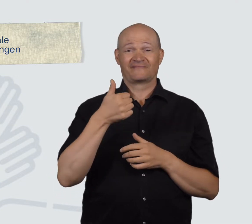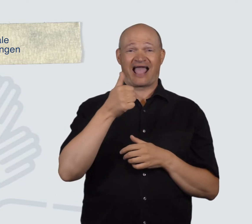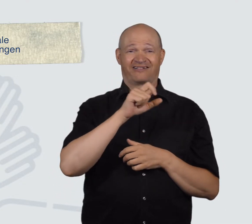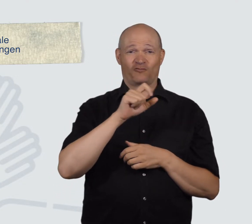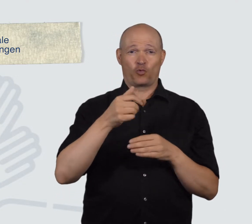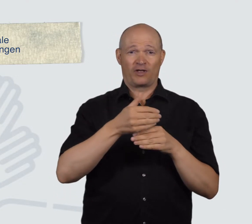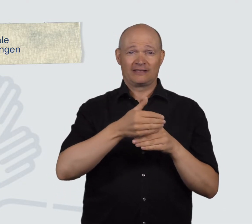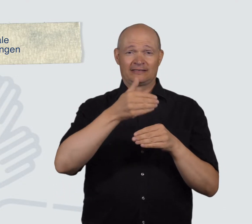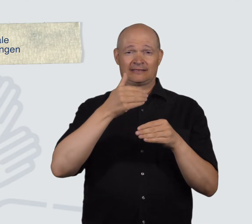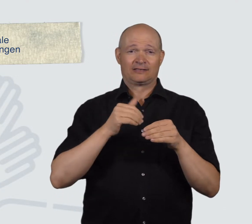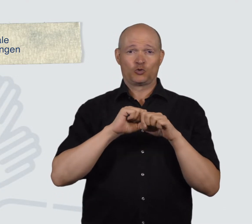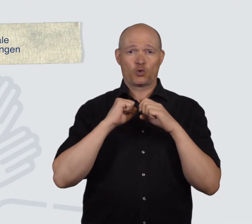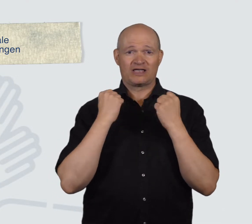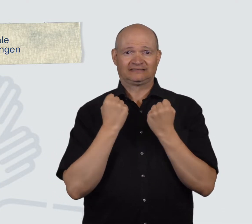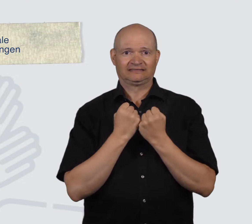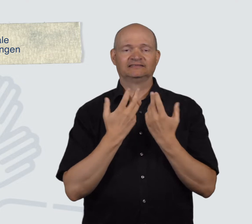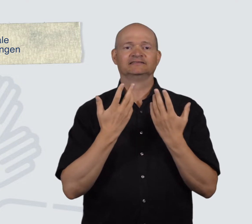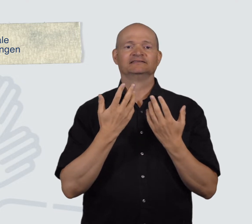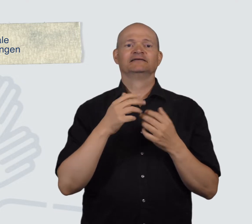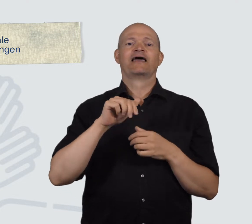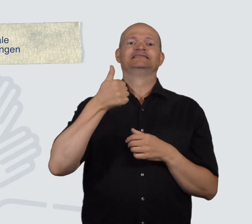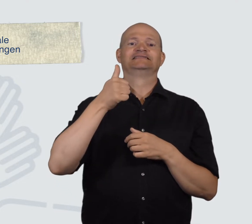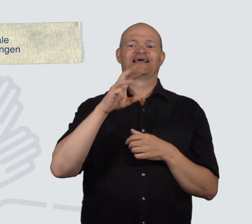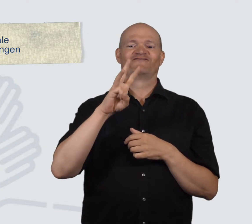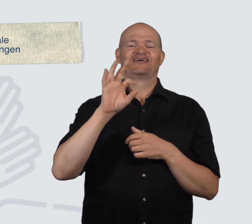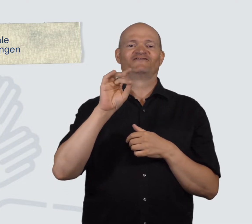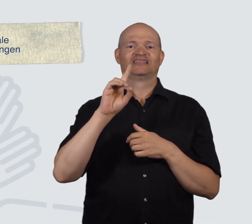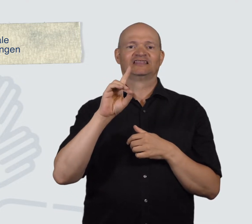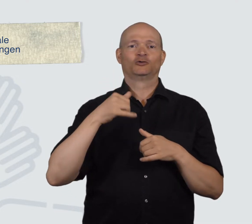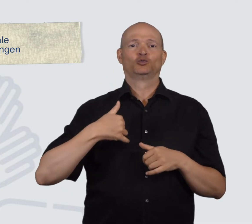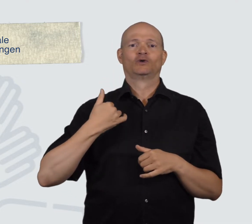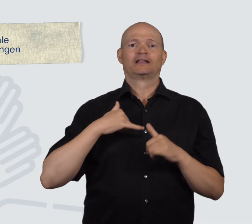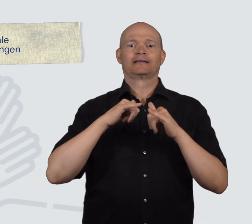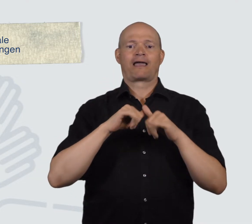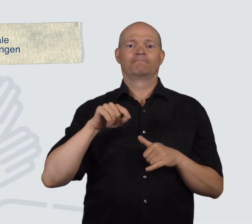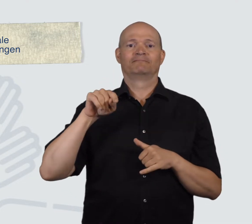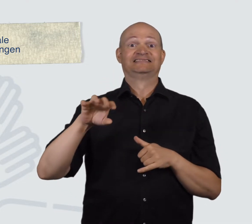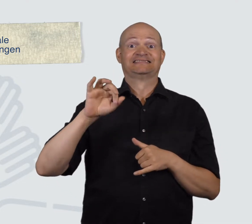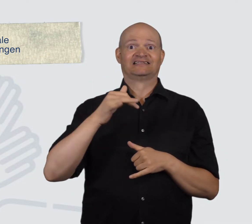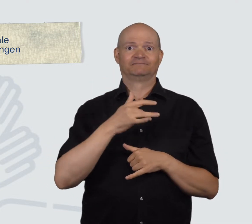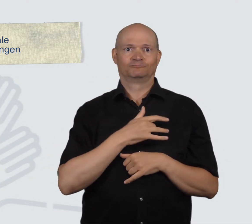A week before the Congress, the first WFD youth camp took place in Salzburg